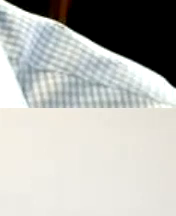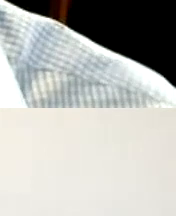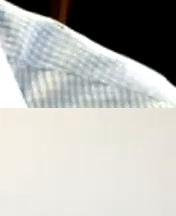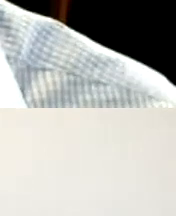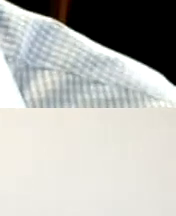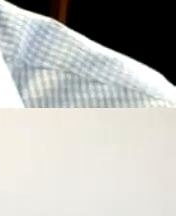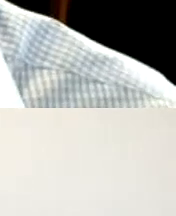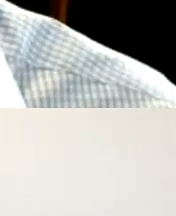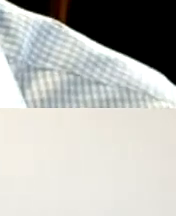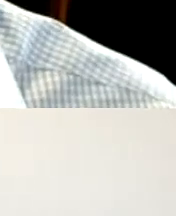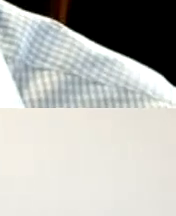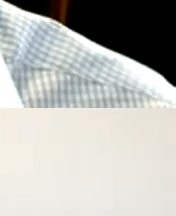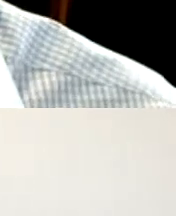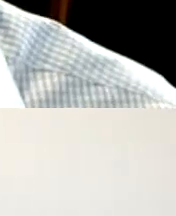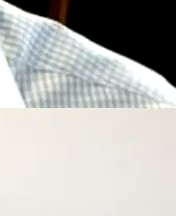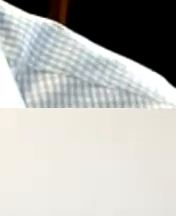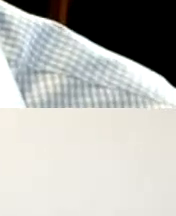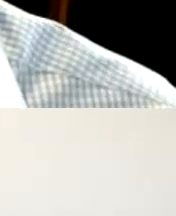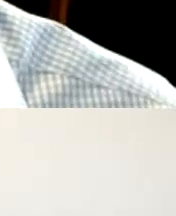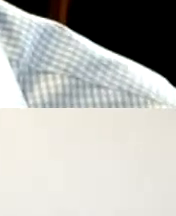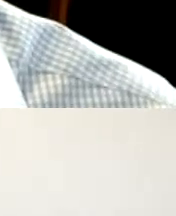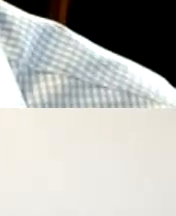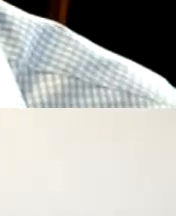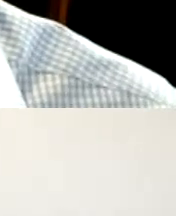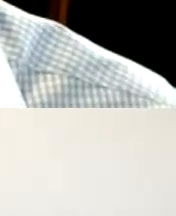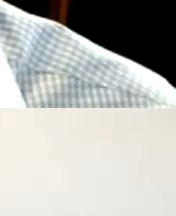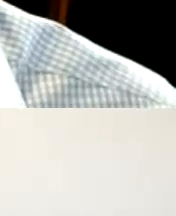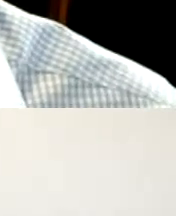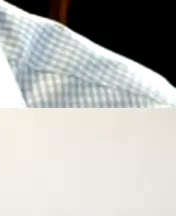uh and there's so many resources that you might even be aware of and so we're honored